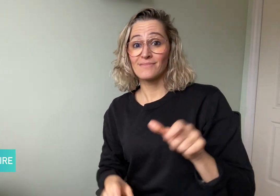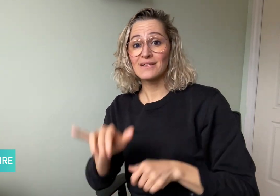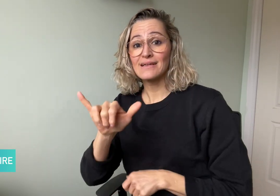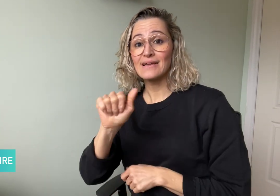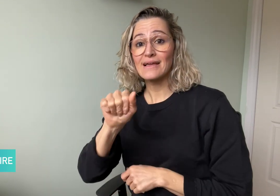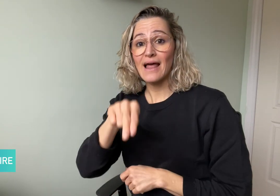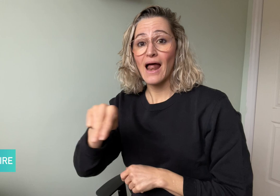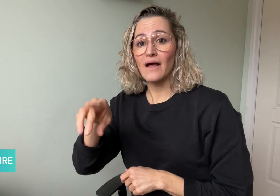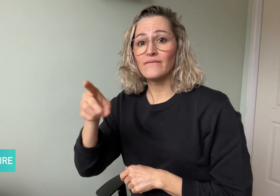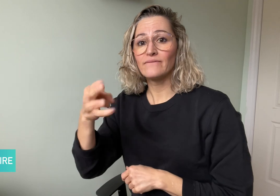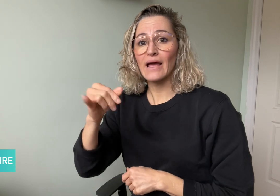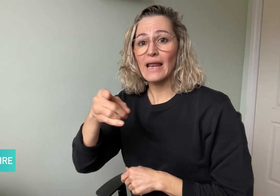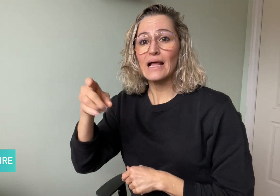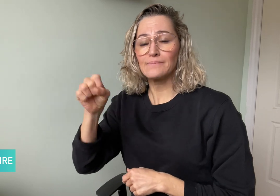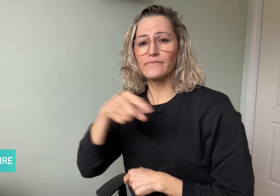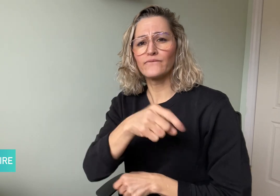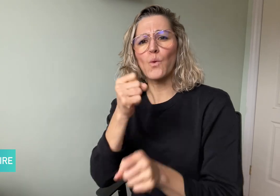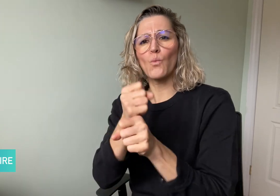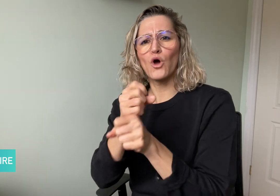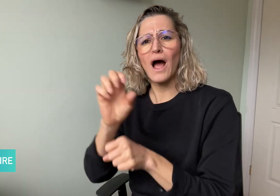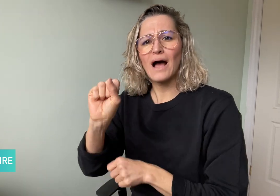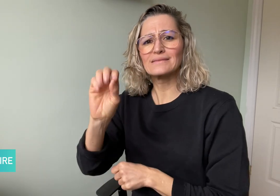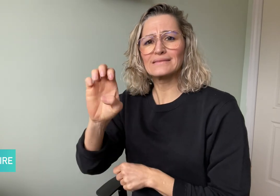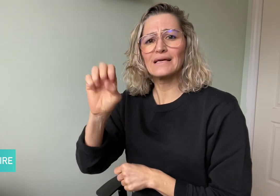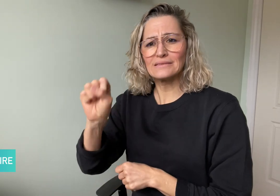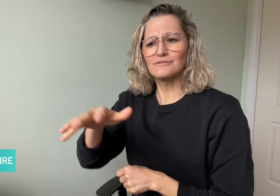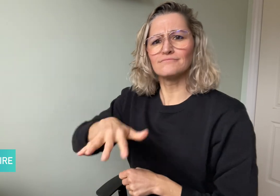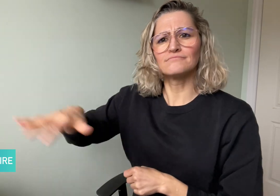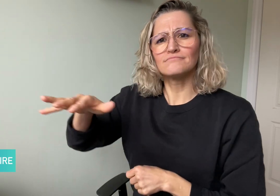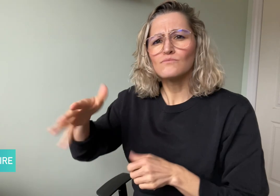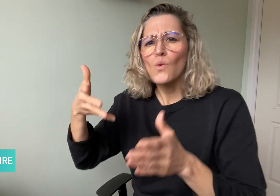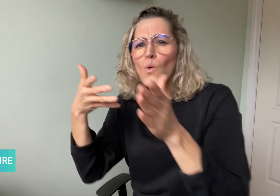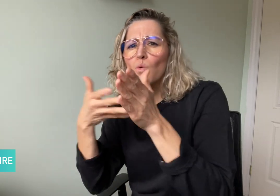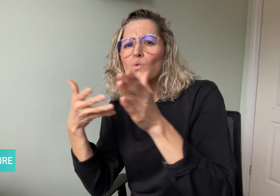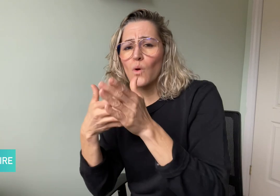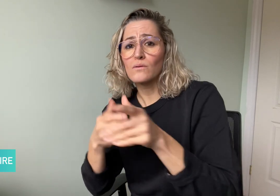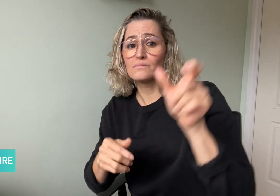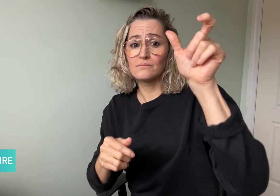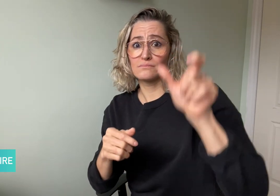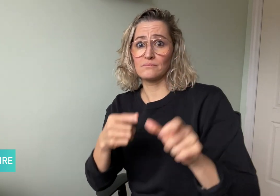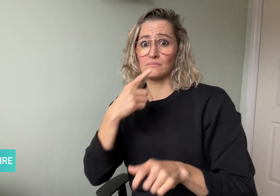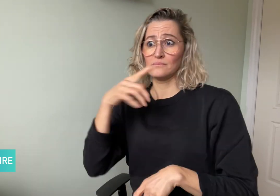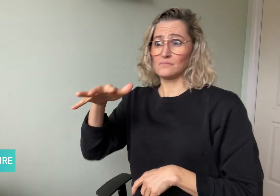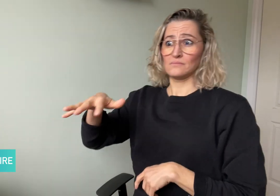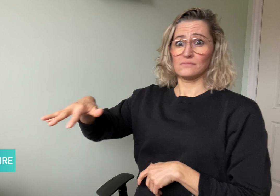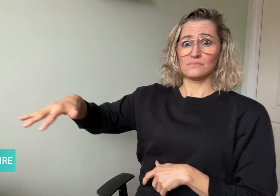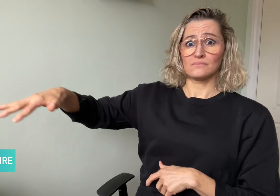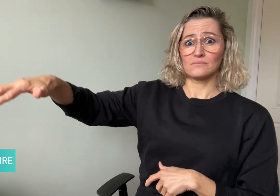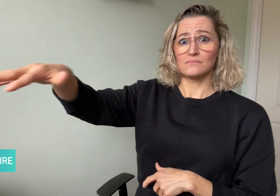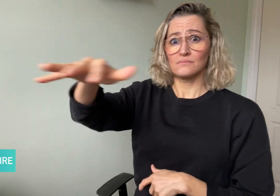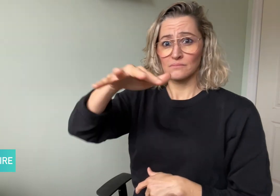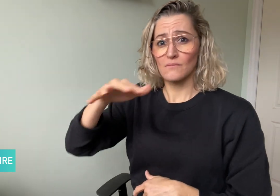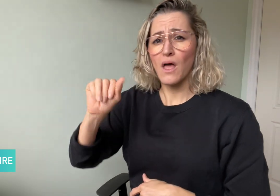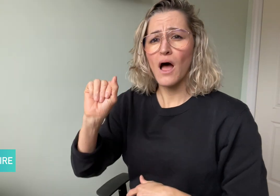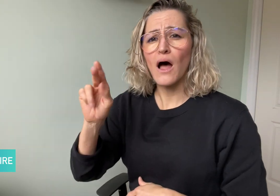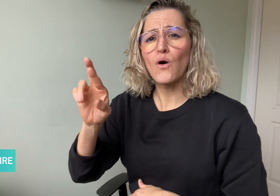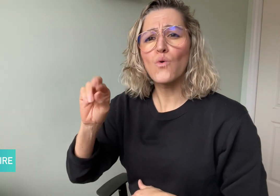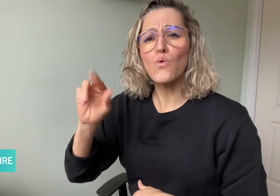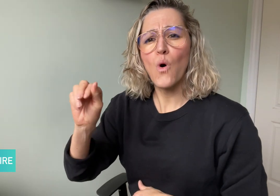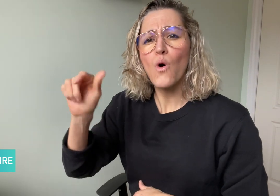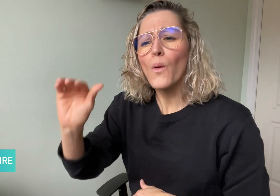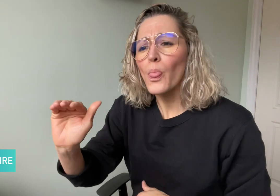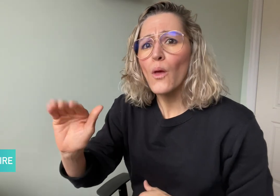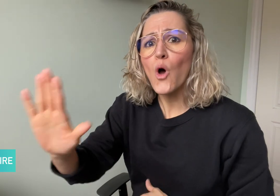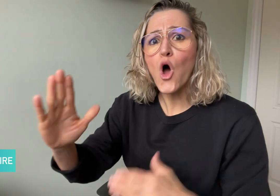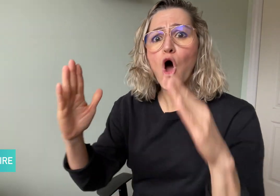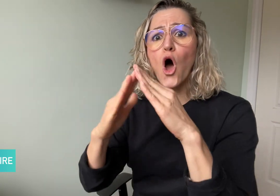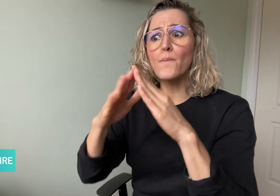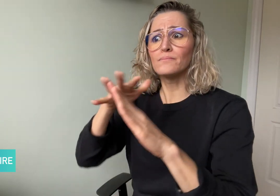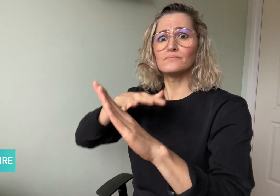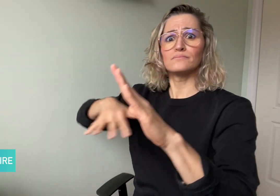SES area controller, said the region around Aurora’s